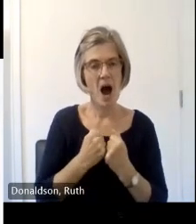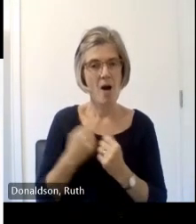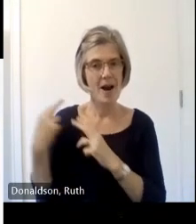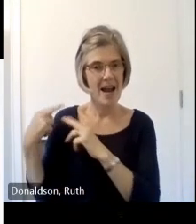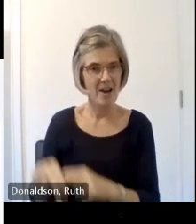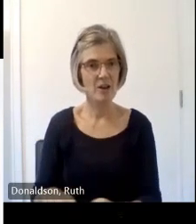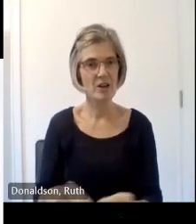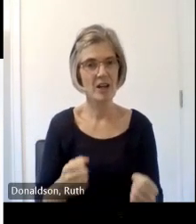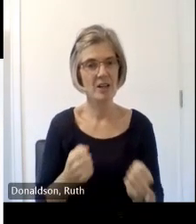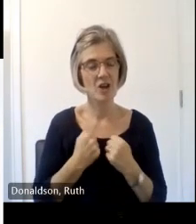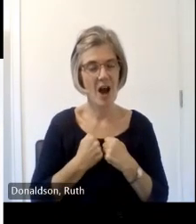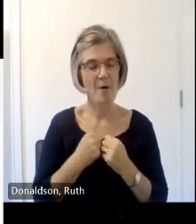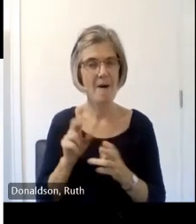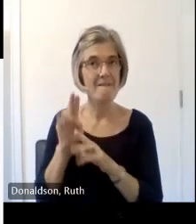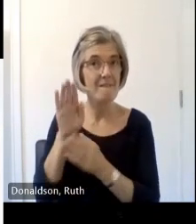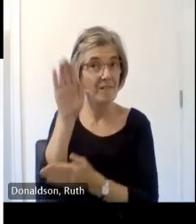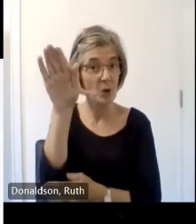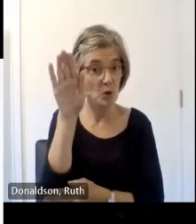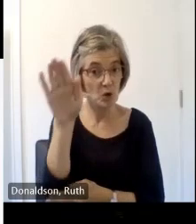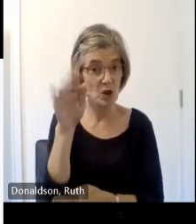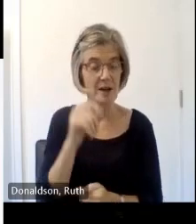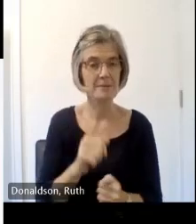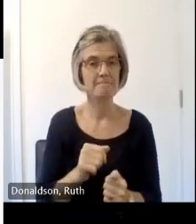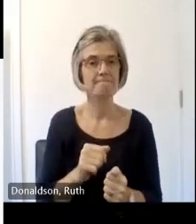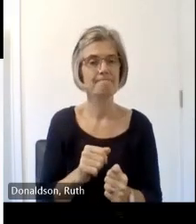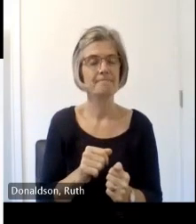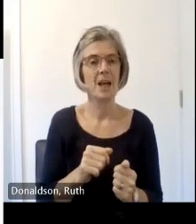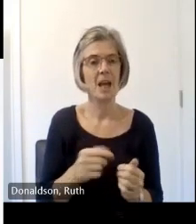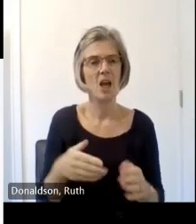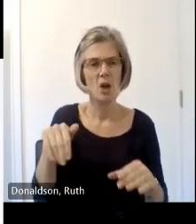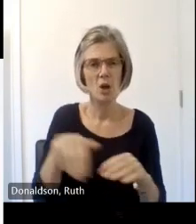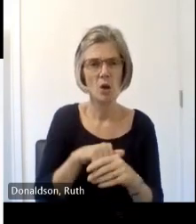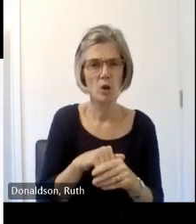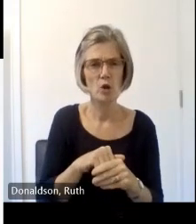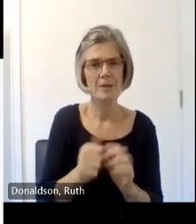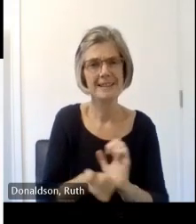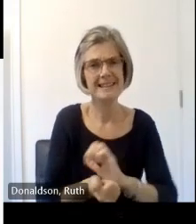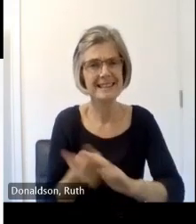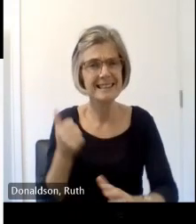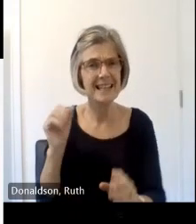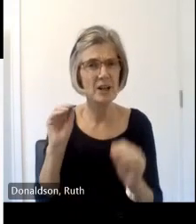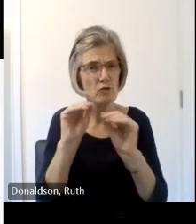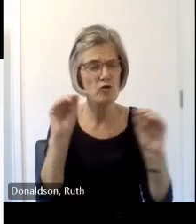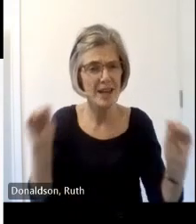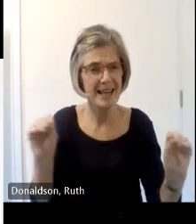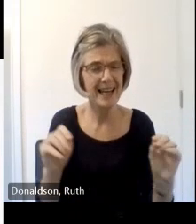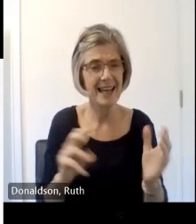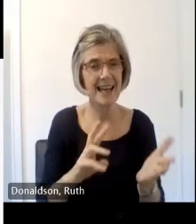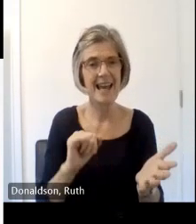fund one element of it is delivering skills sessions svq it's a level two svq in cultural